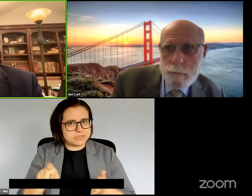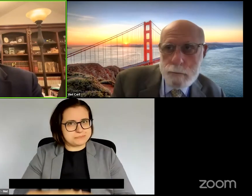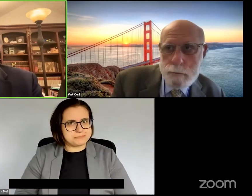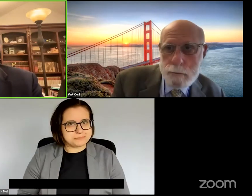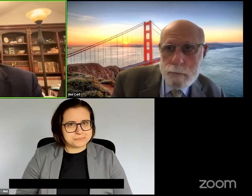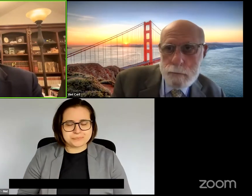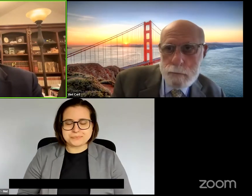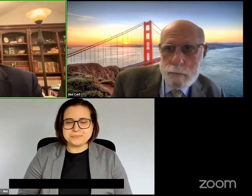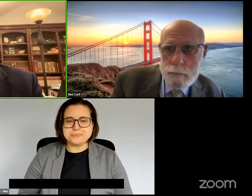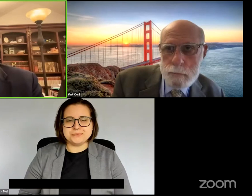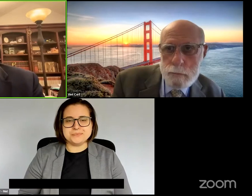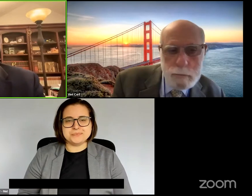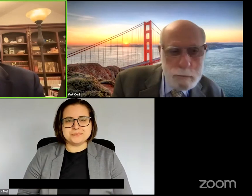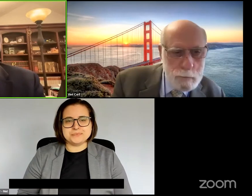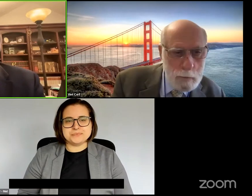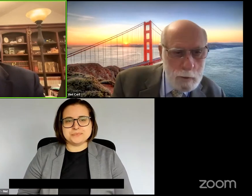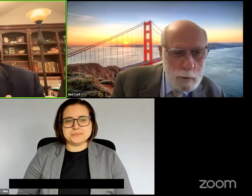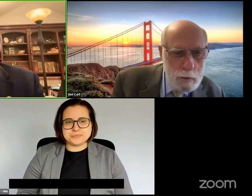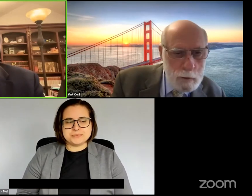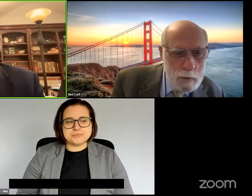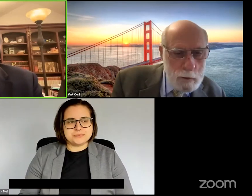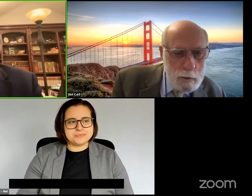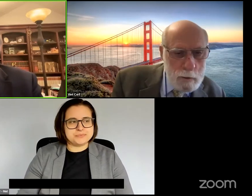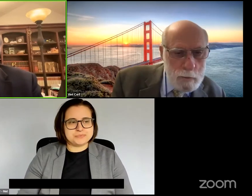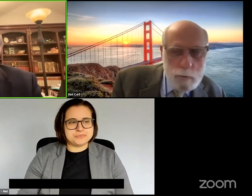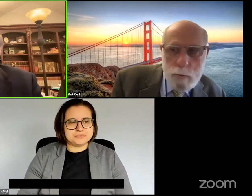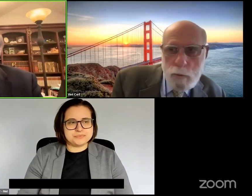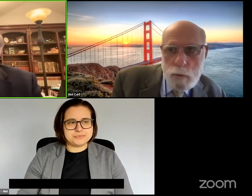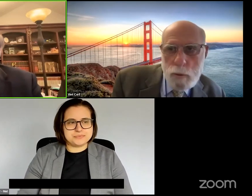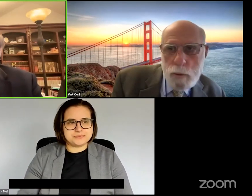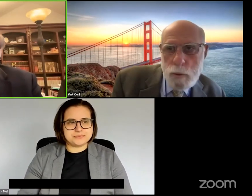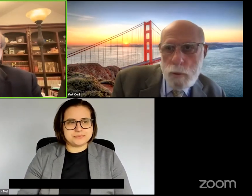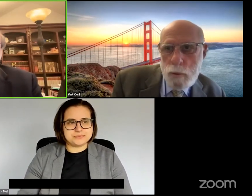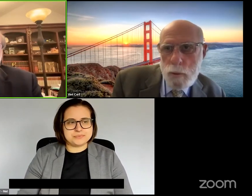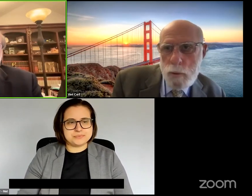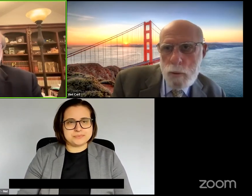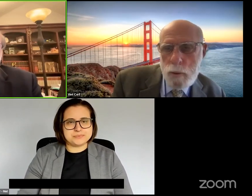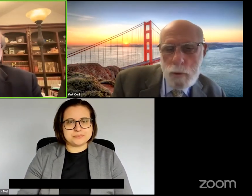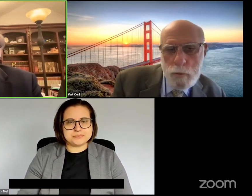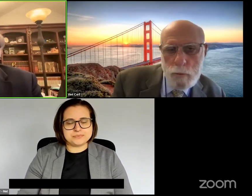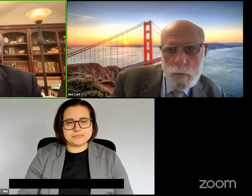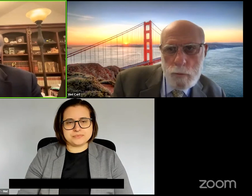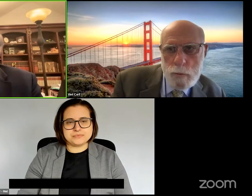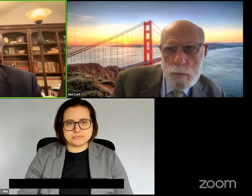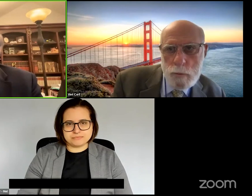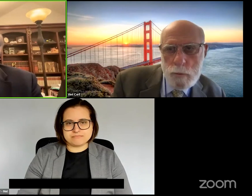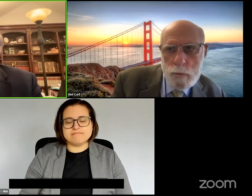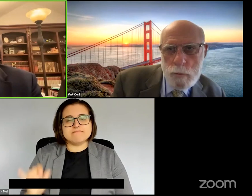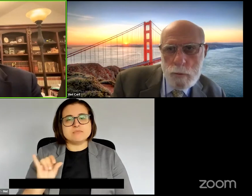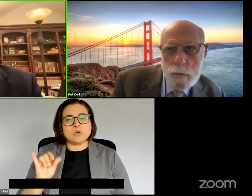We then have a couple talks about an alternate way of addressing accessibility.